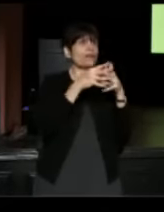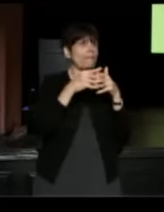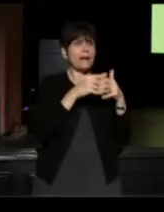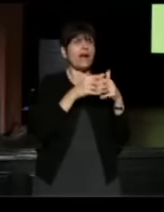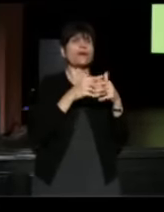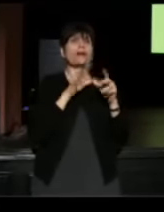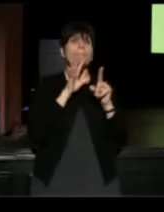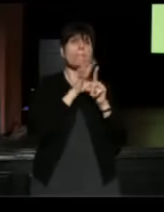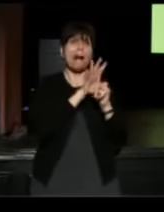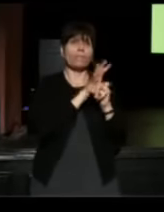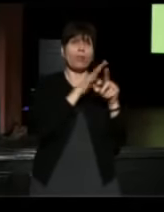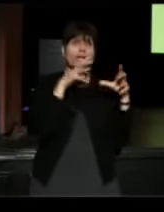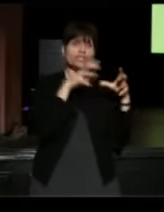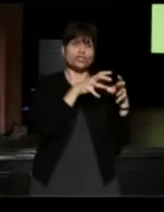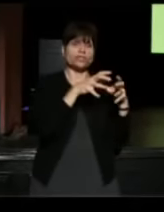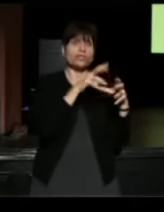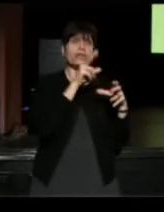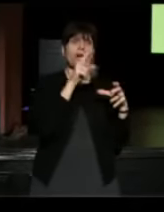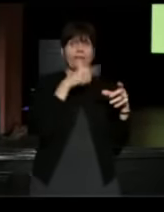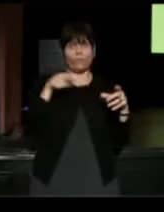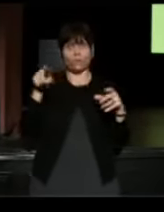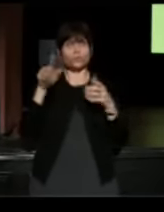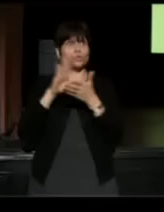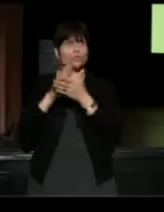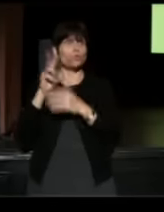to a school where we were 2% of the population